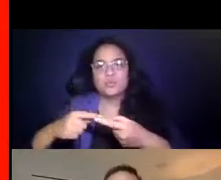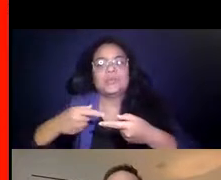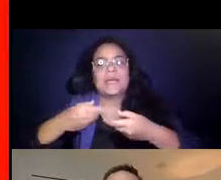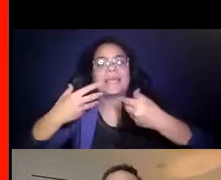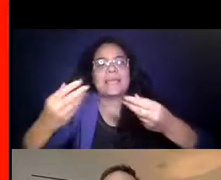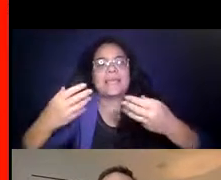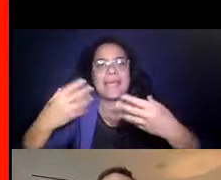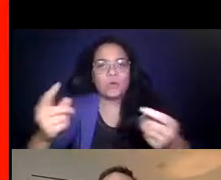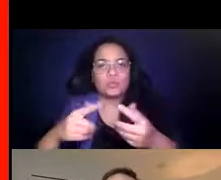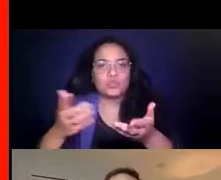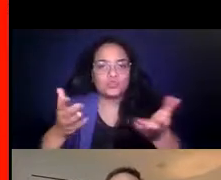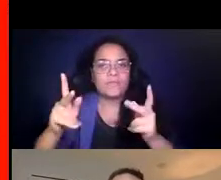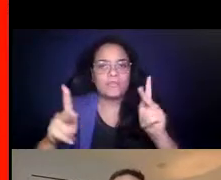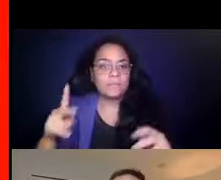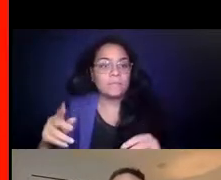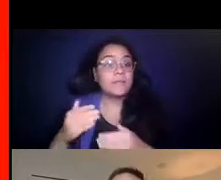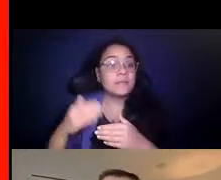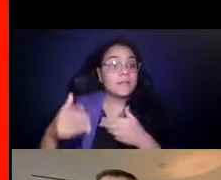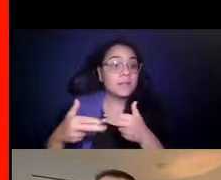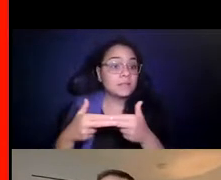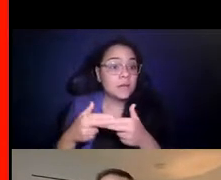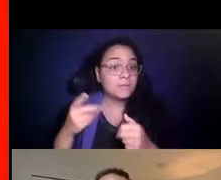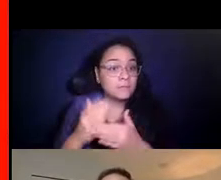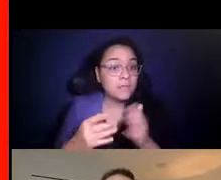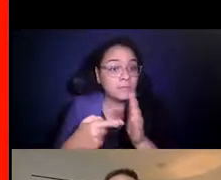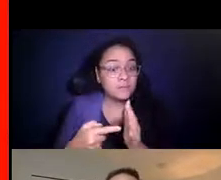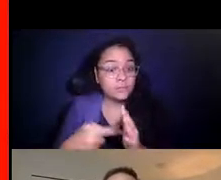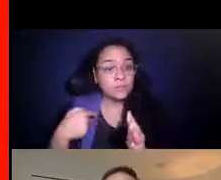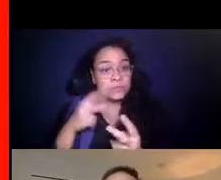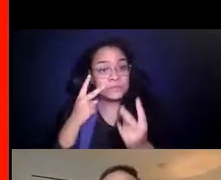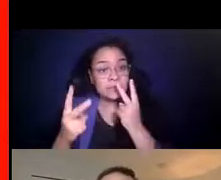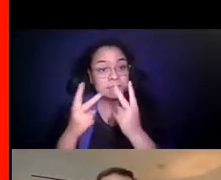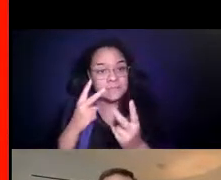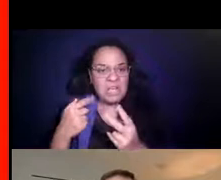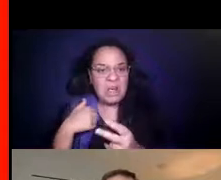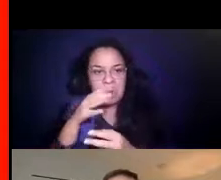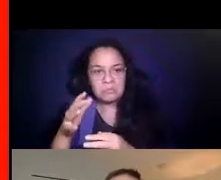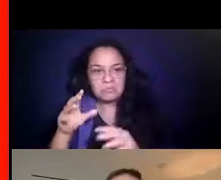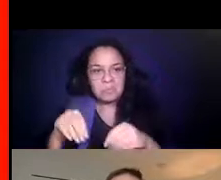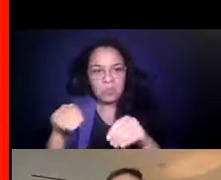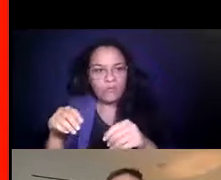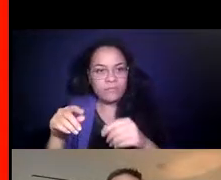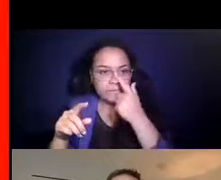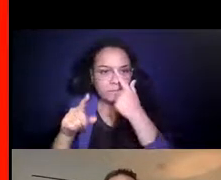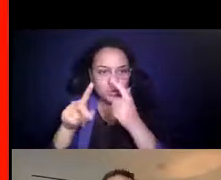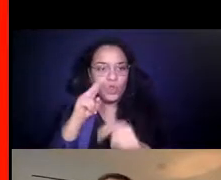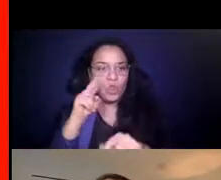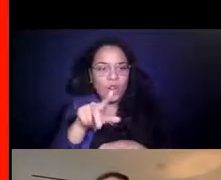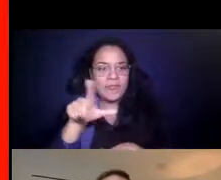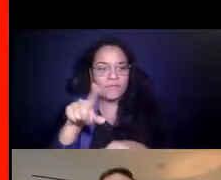14:22:39 Some examples of the things that we've seen and I'll kind of move as you're looking at it from left to right, our member at Rogue